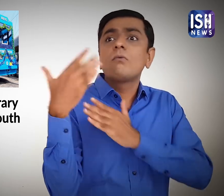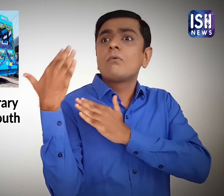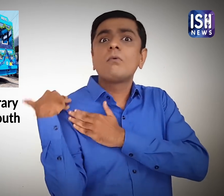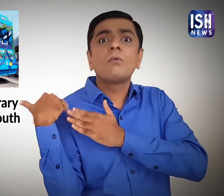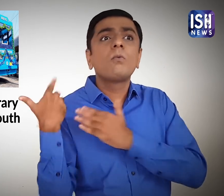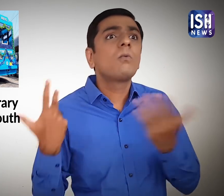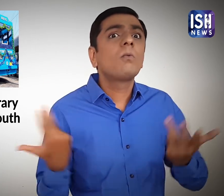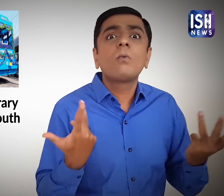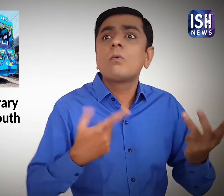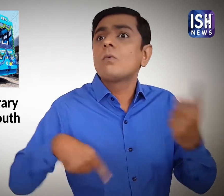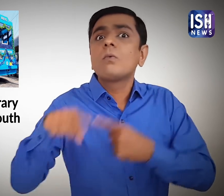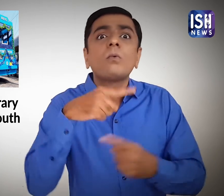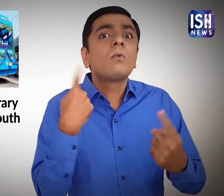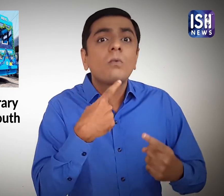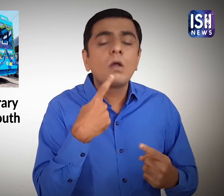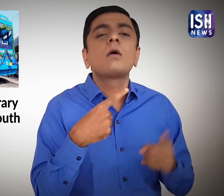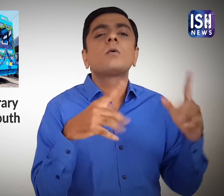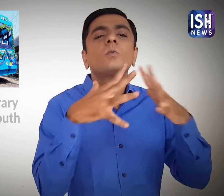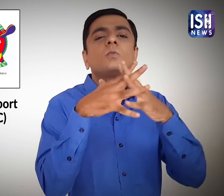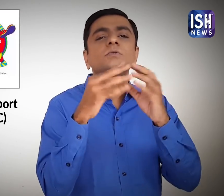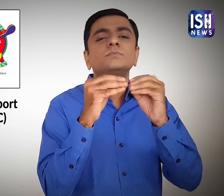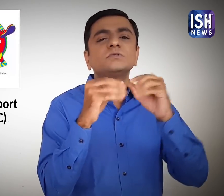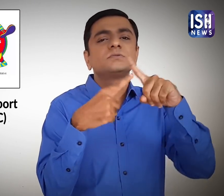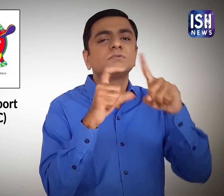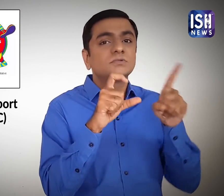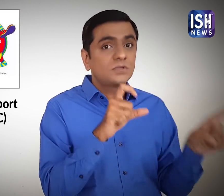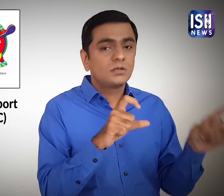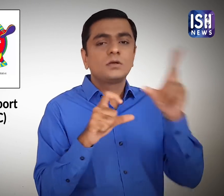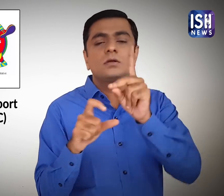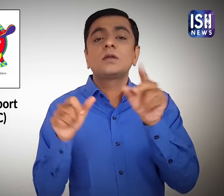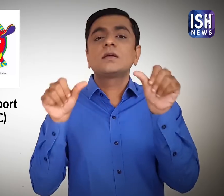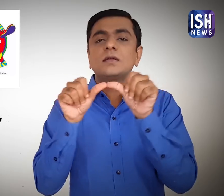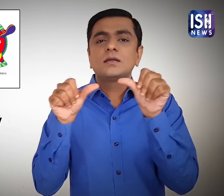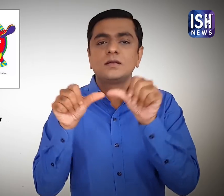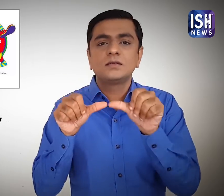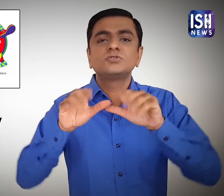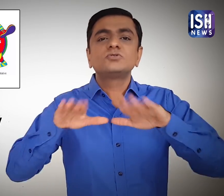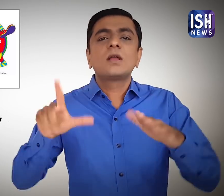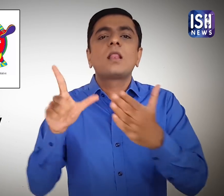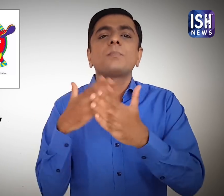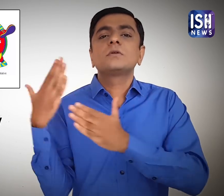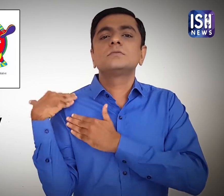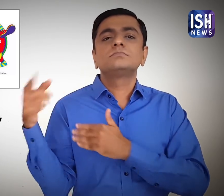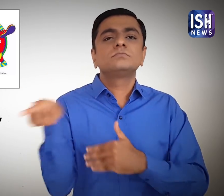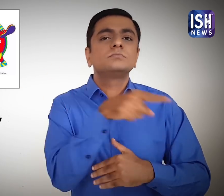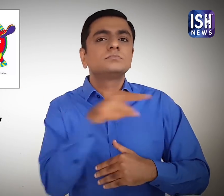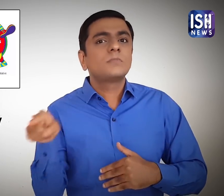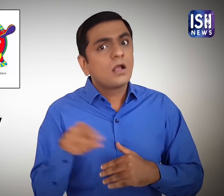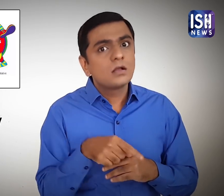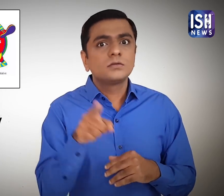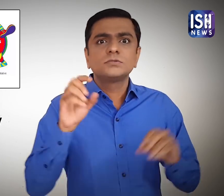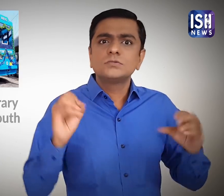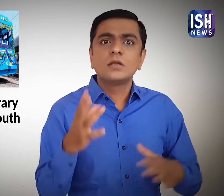This idea was developed by WBTC and Apeejay Anand Children's Library.